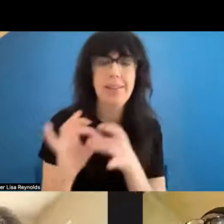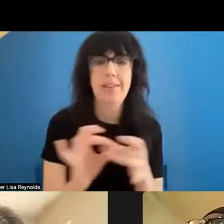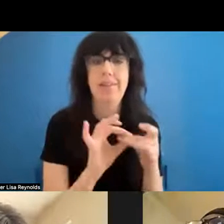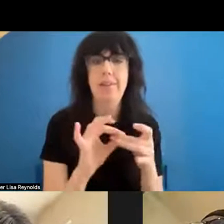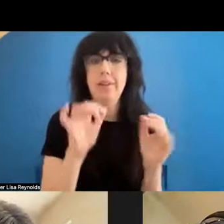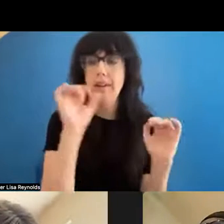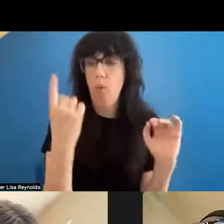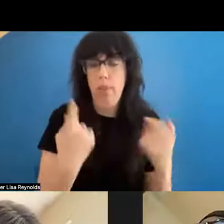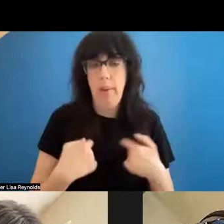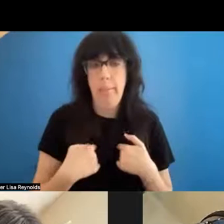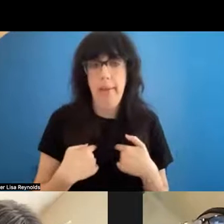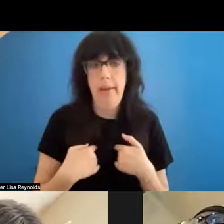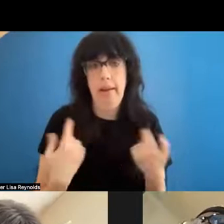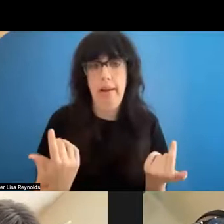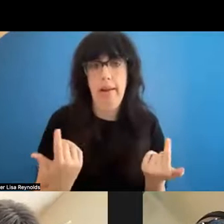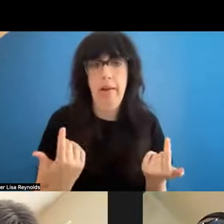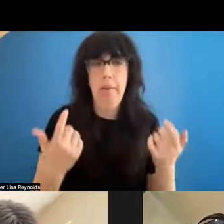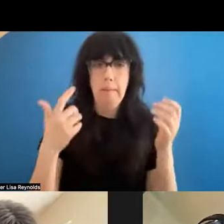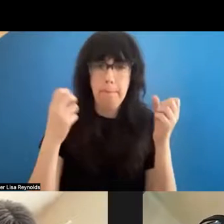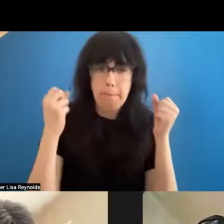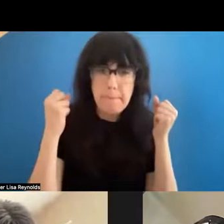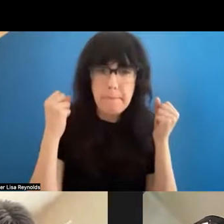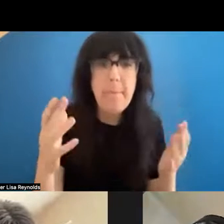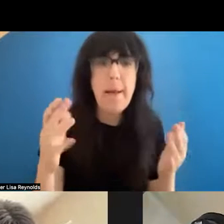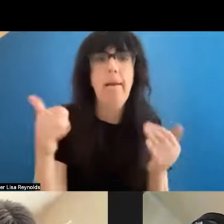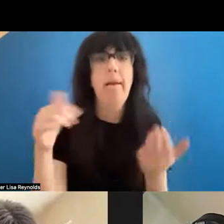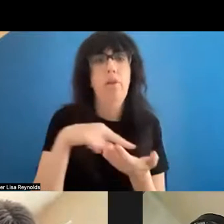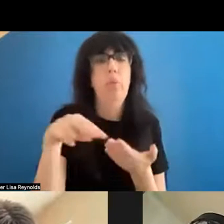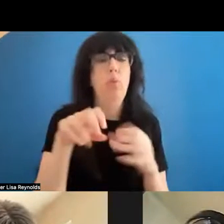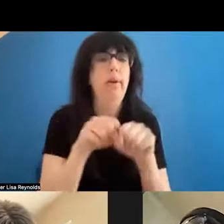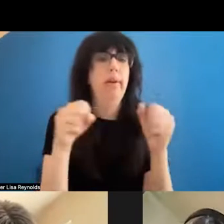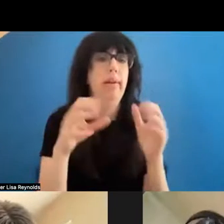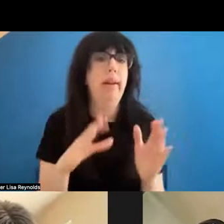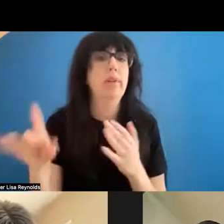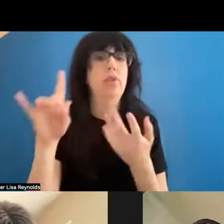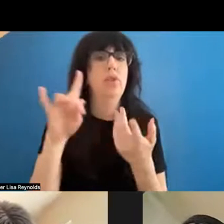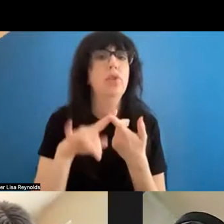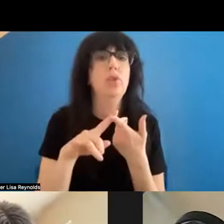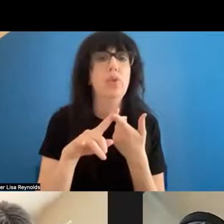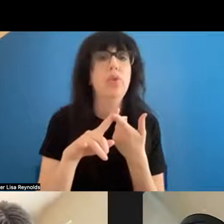a million other breakdancers that put other breakdancers on